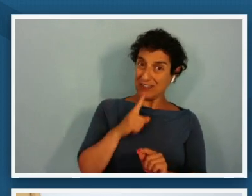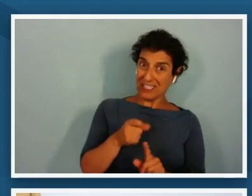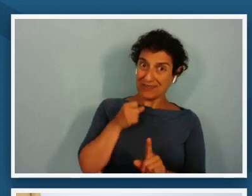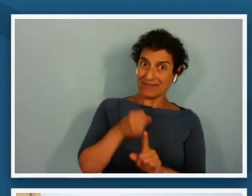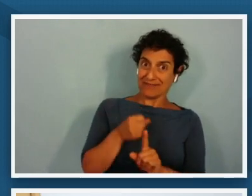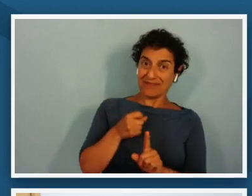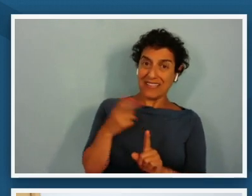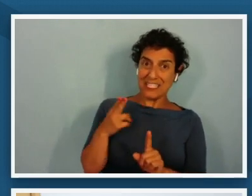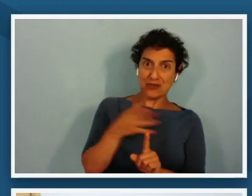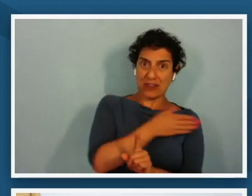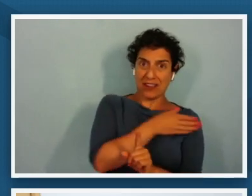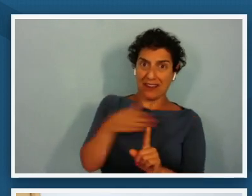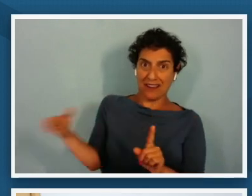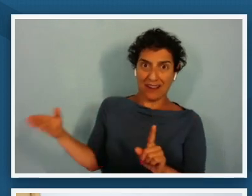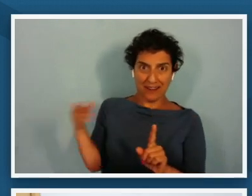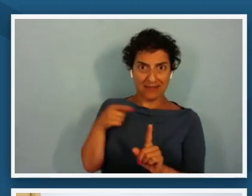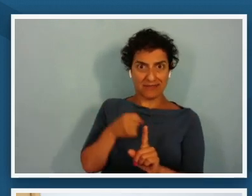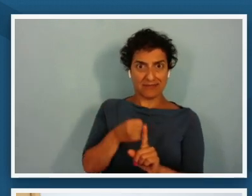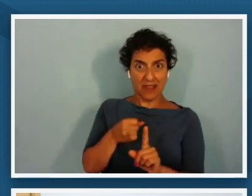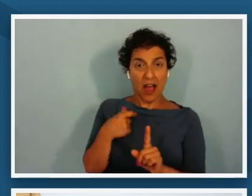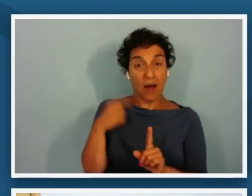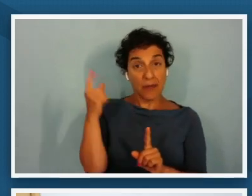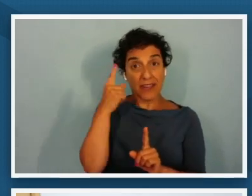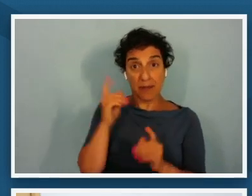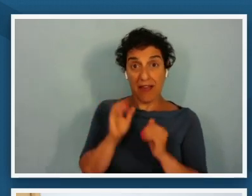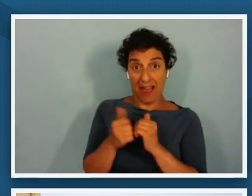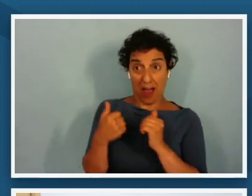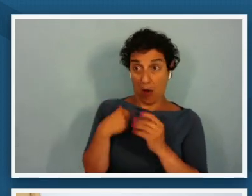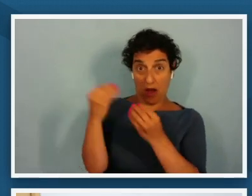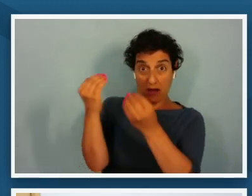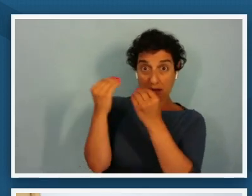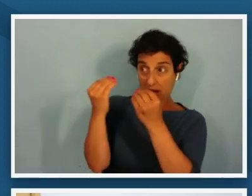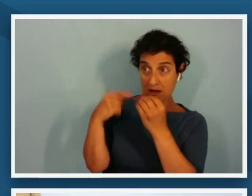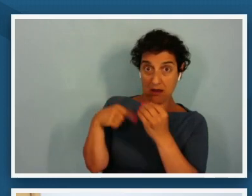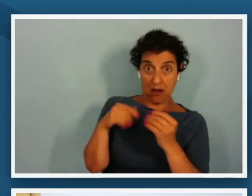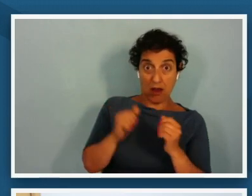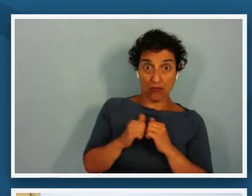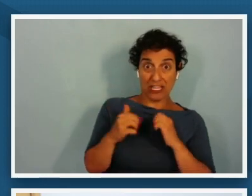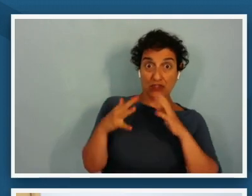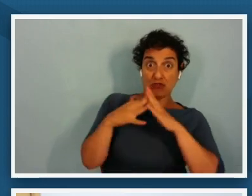the way that i was taught about reconstruction